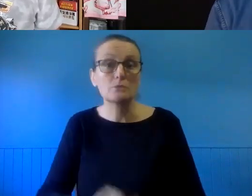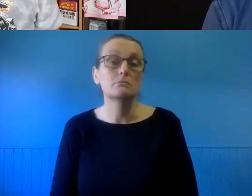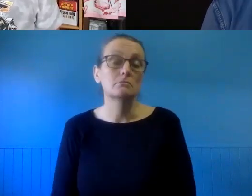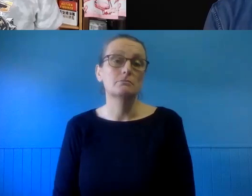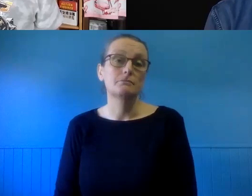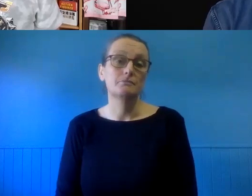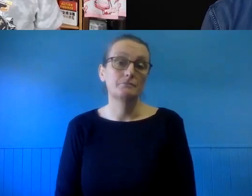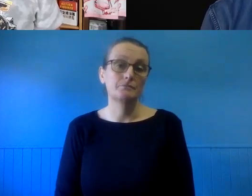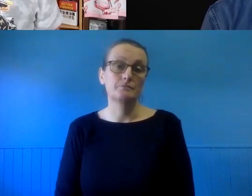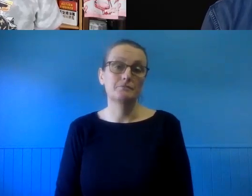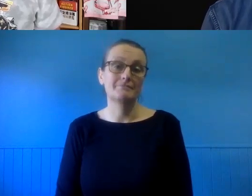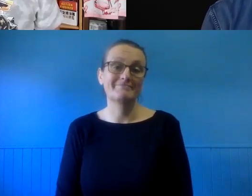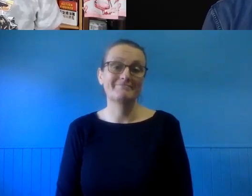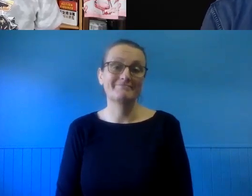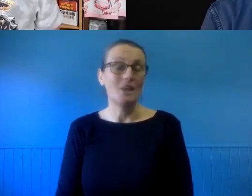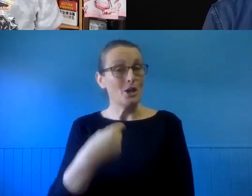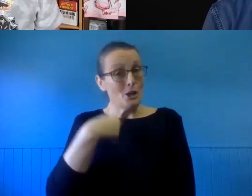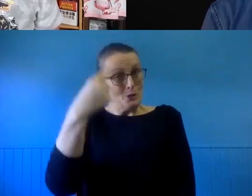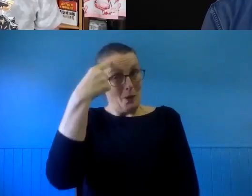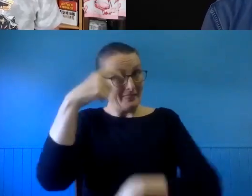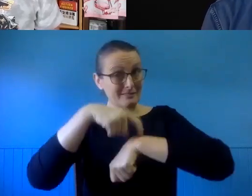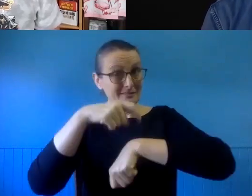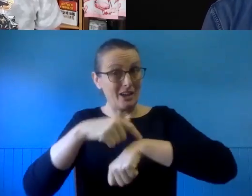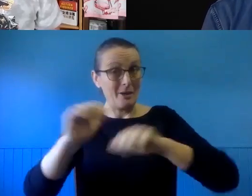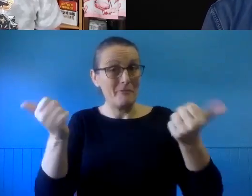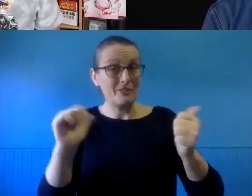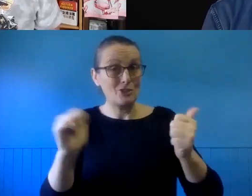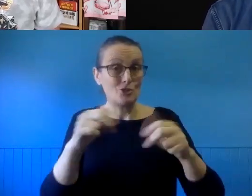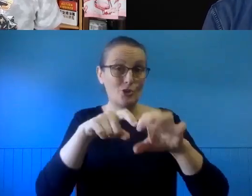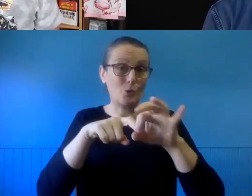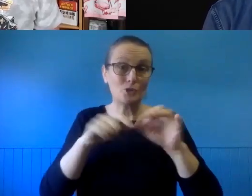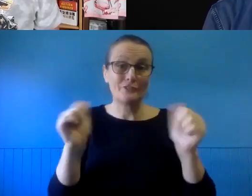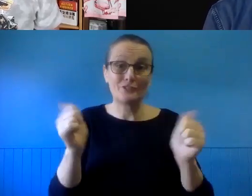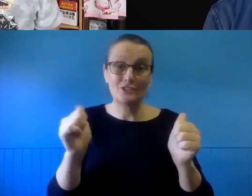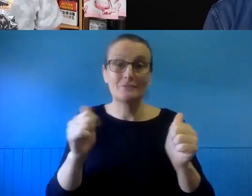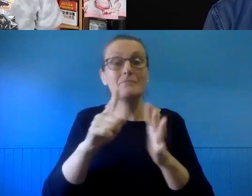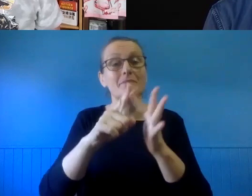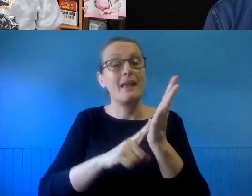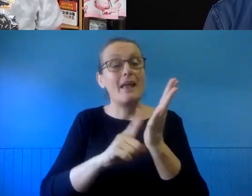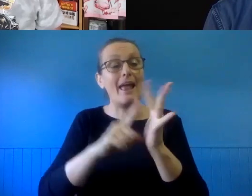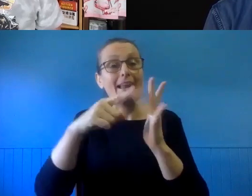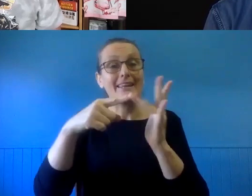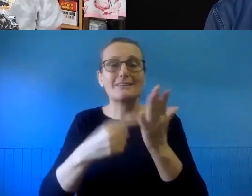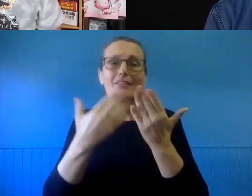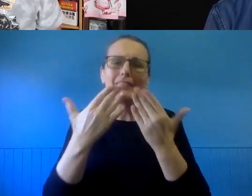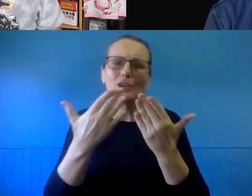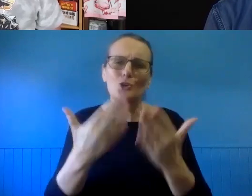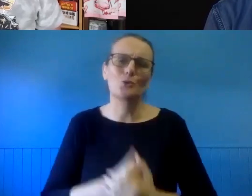I think that is all the time we have for questions. Elliott, thank you so much.